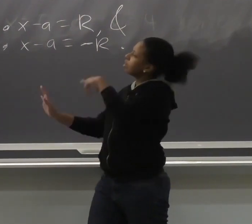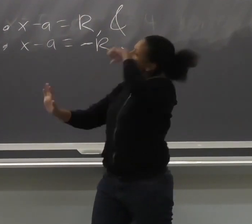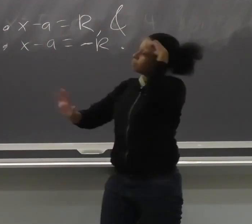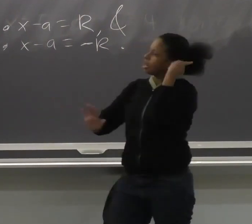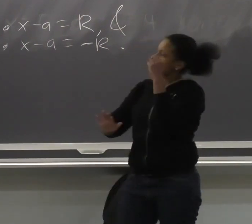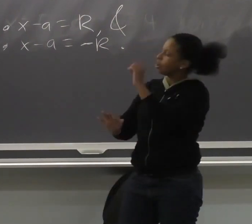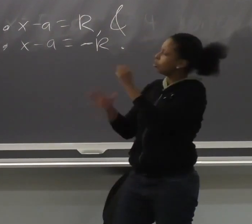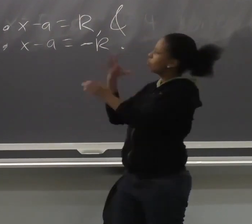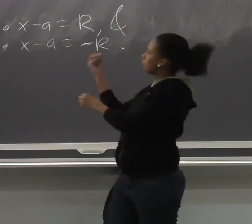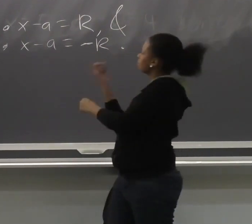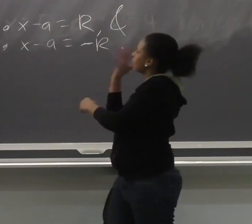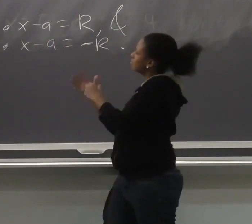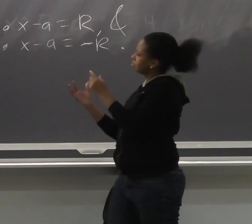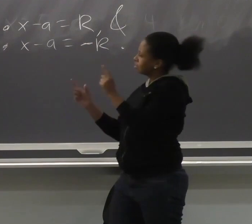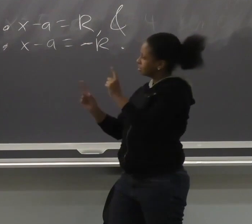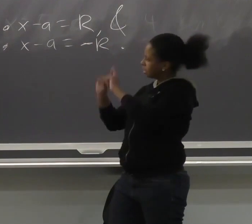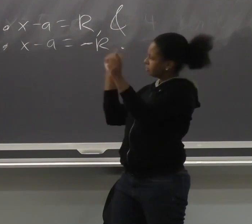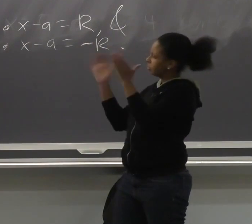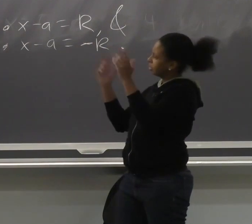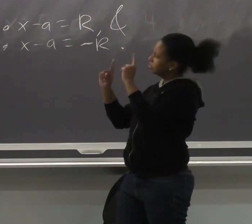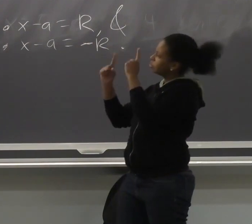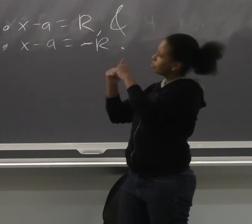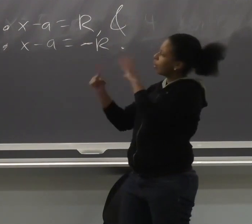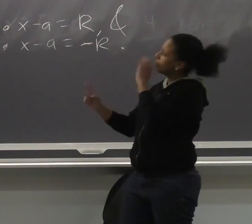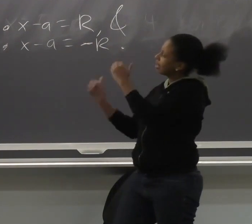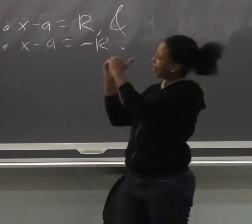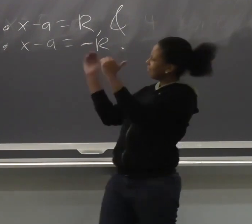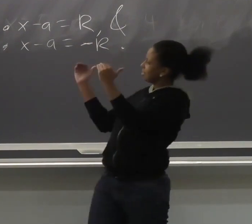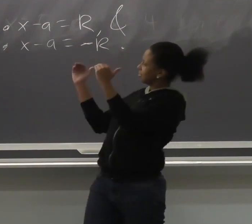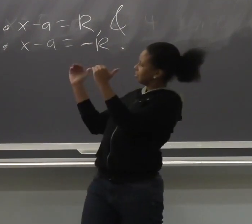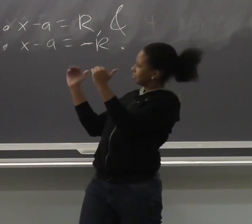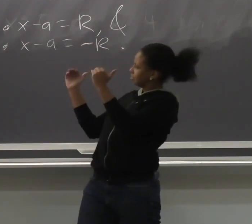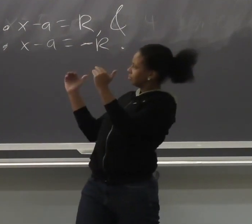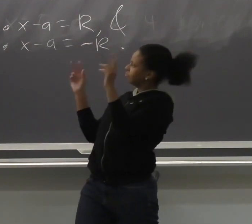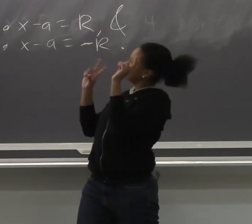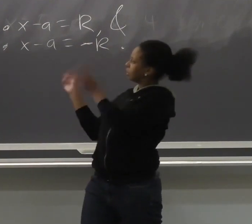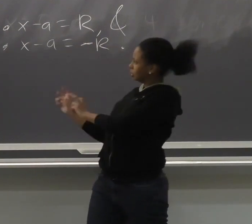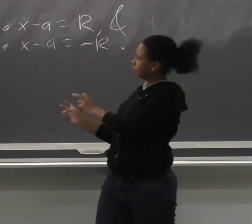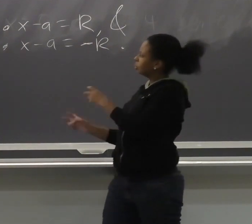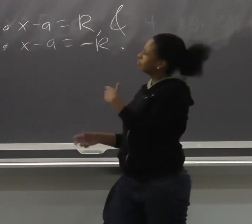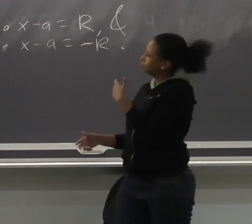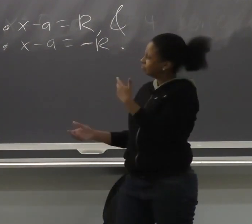at RIT, what was your experience like? Was it different than mine?